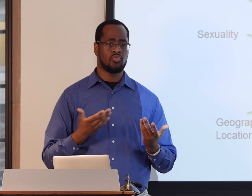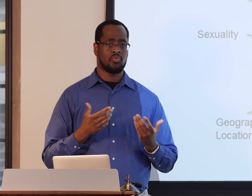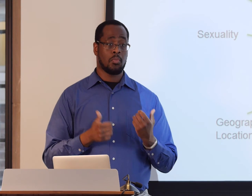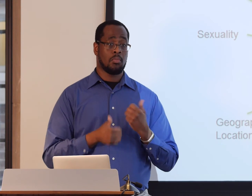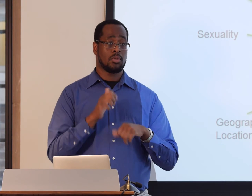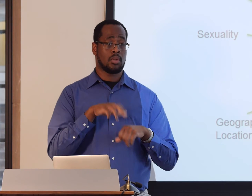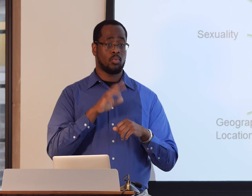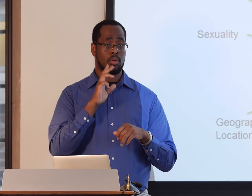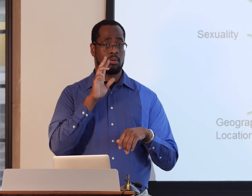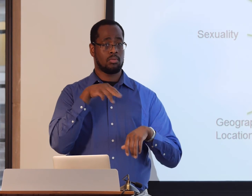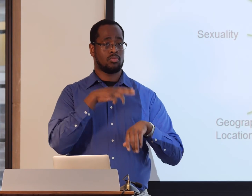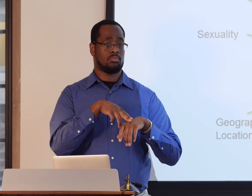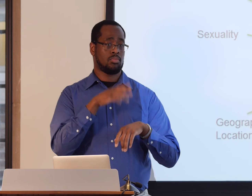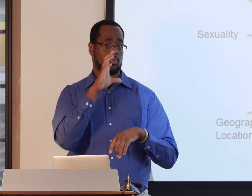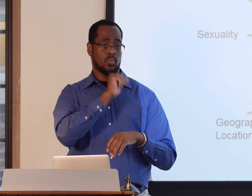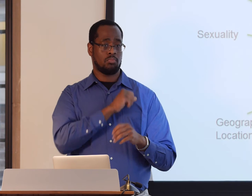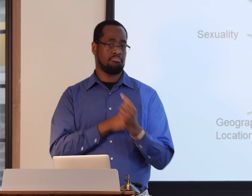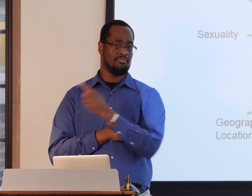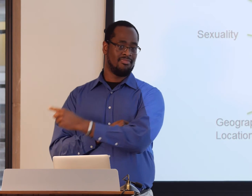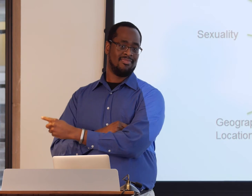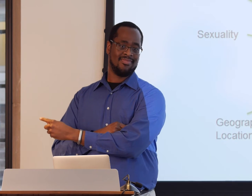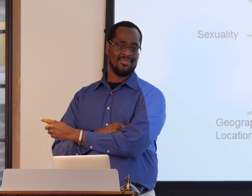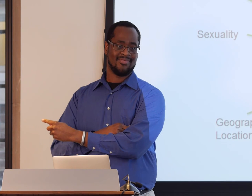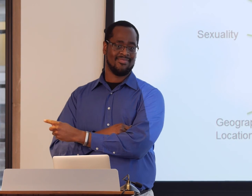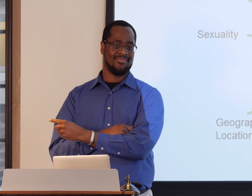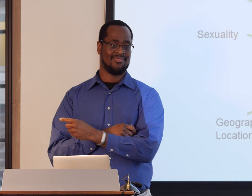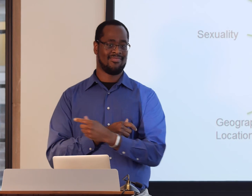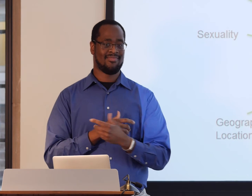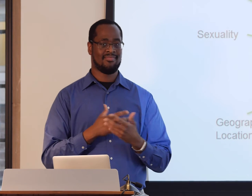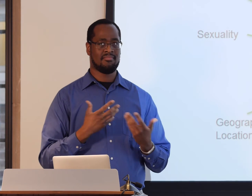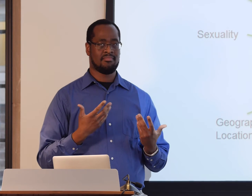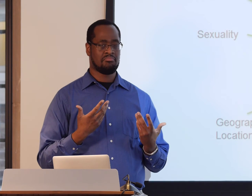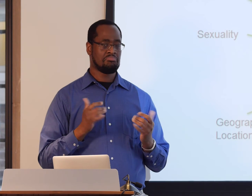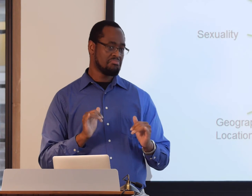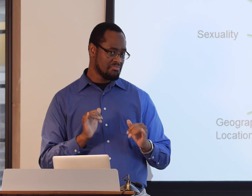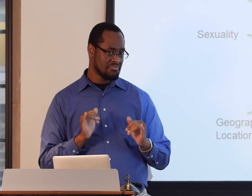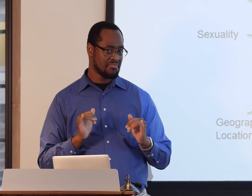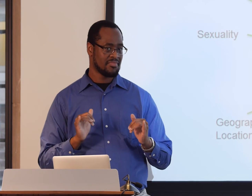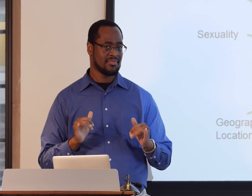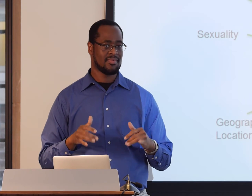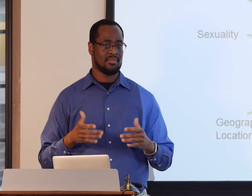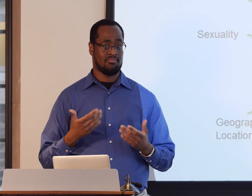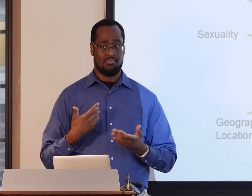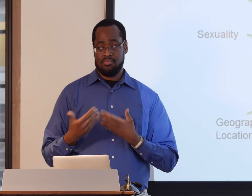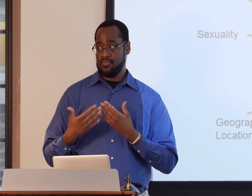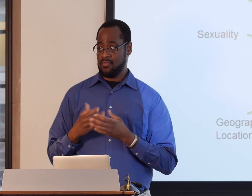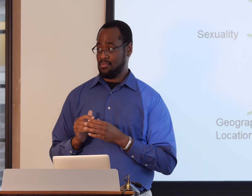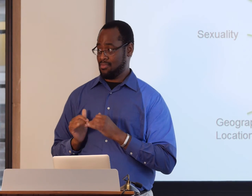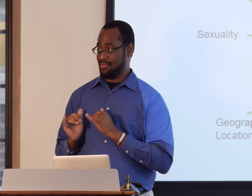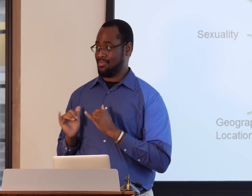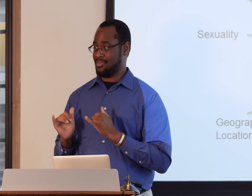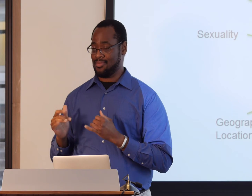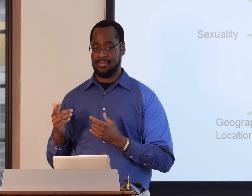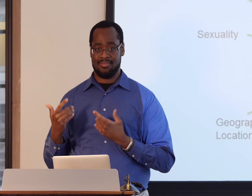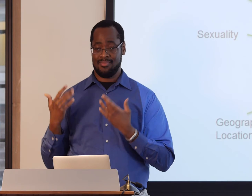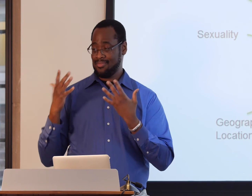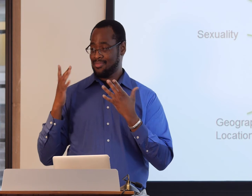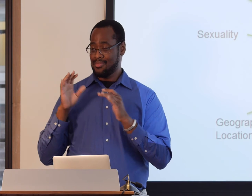if we ask them who's the professor? They would normally assume my White Deaf friend, which is interesting,